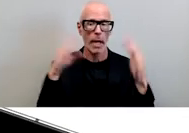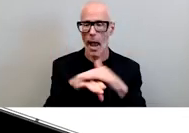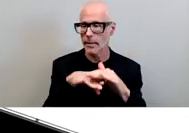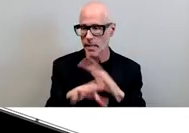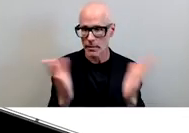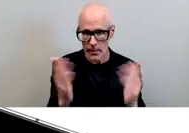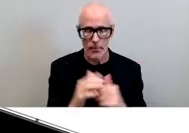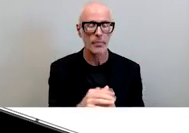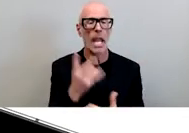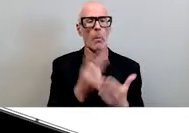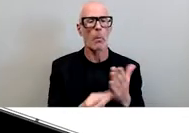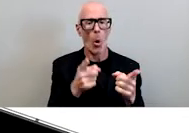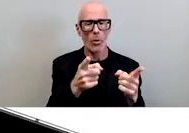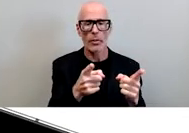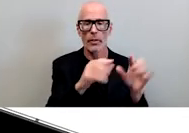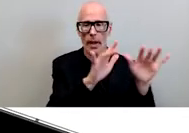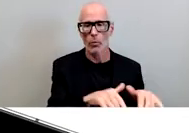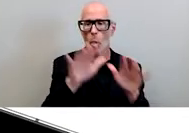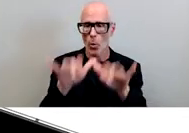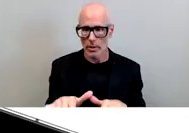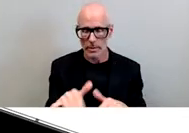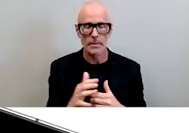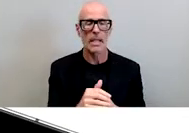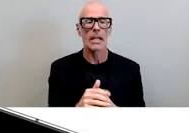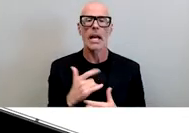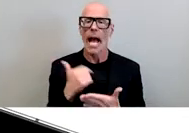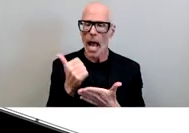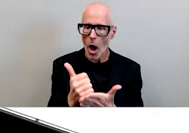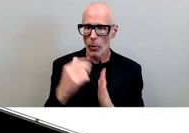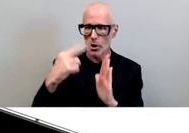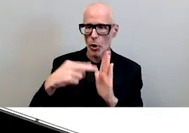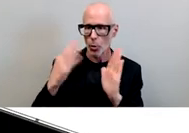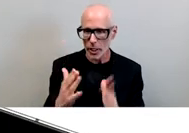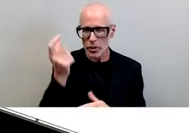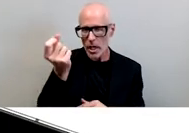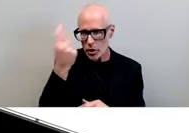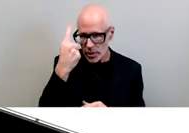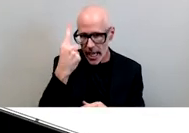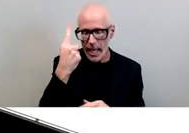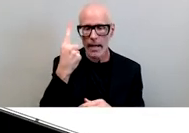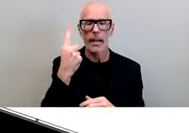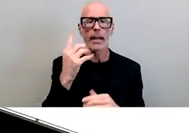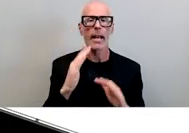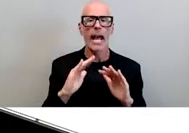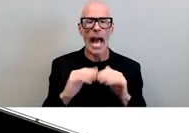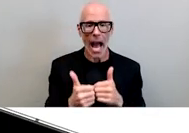in both of these pieces i help readers understand how meg was out there